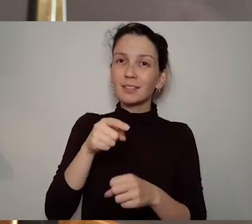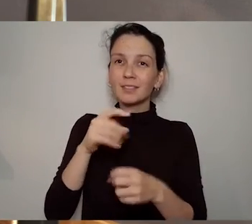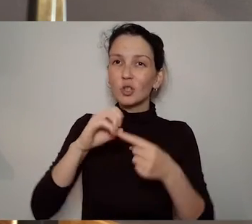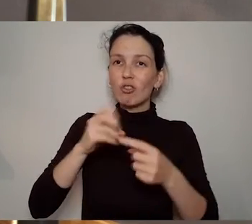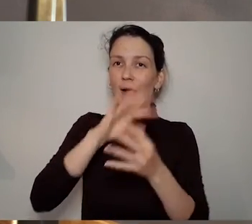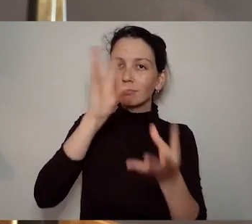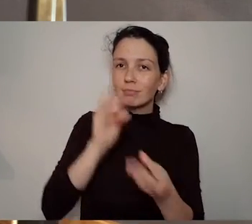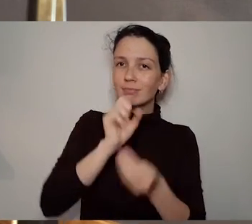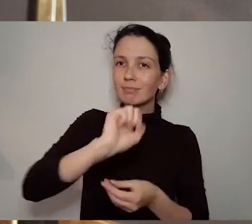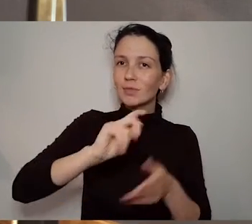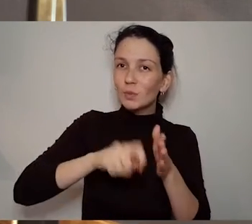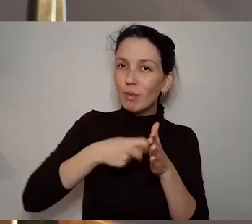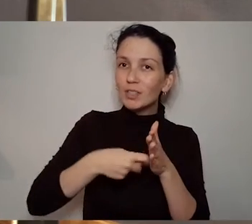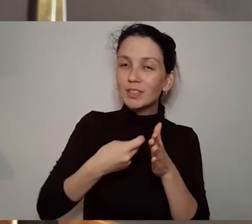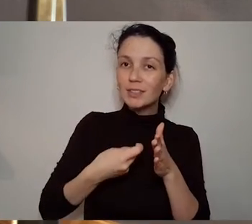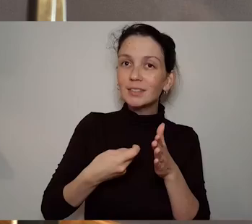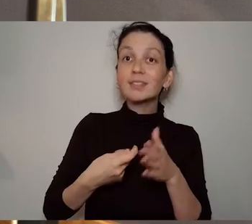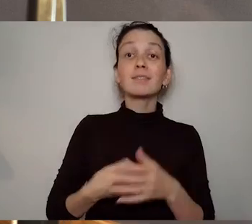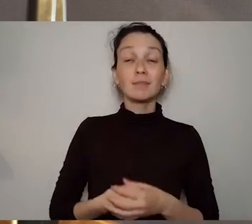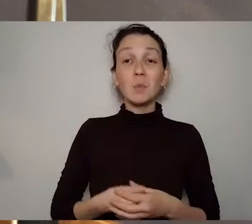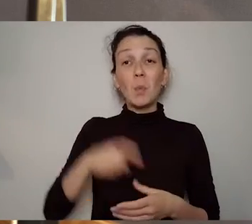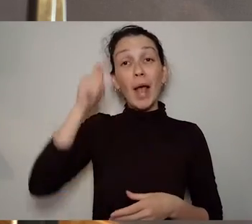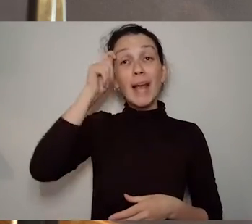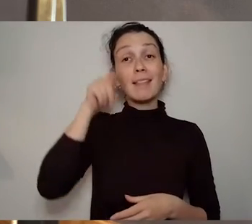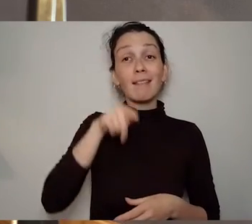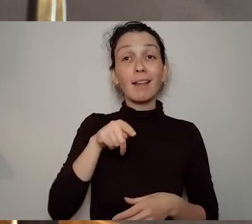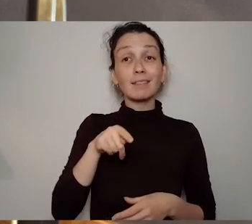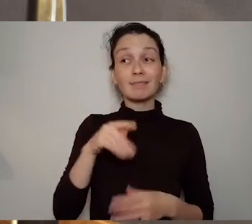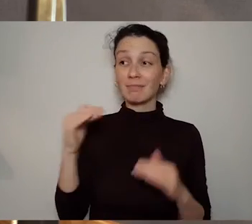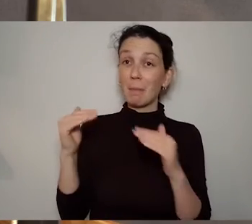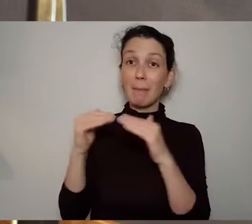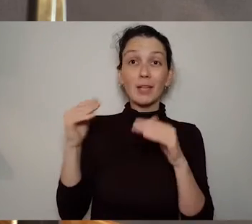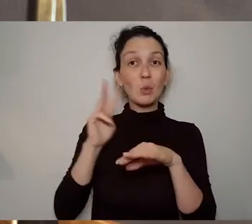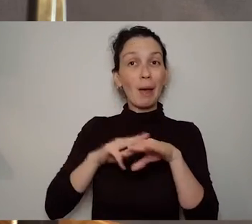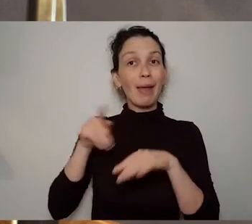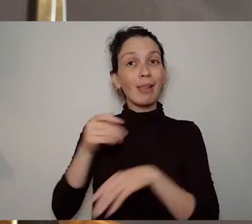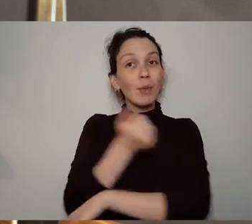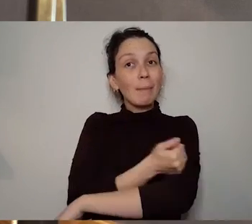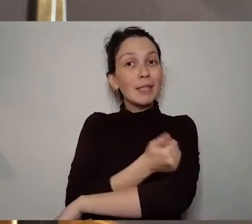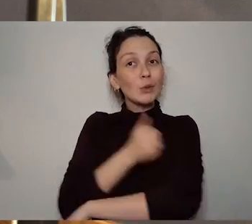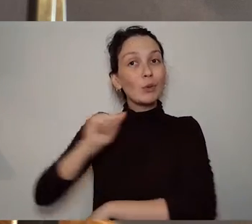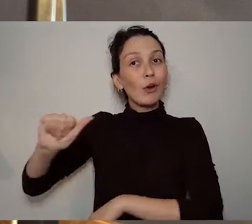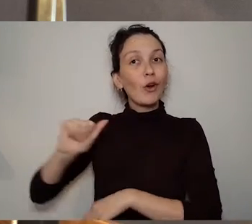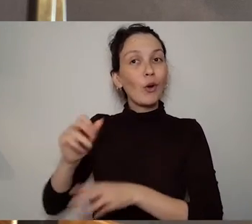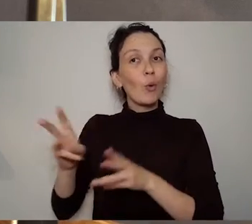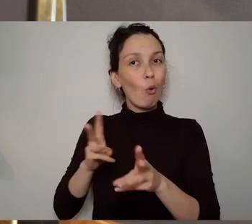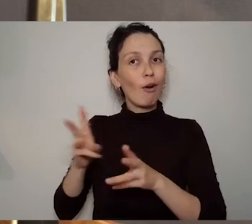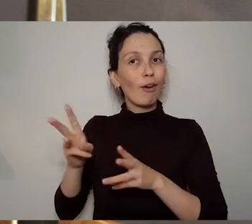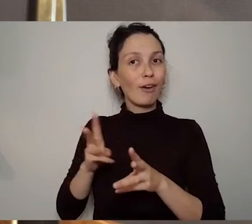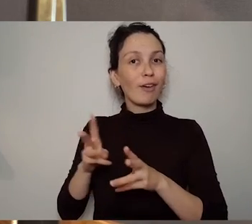She was hugely socio-political aware and she came from a family that challenged the status quo.